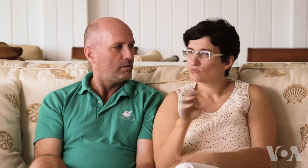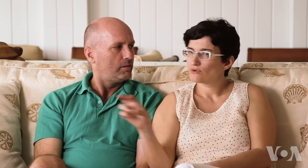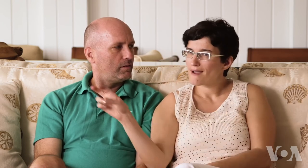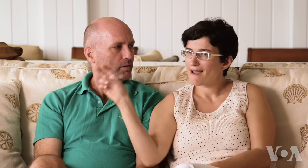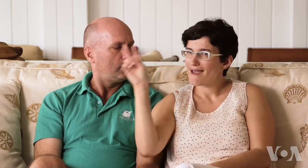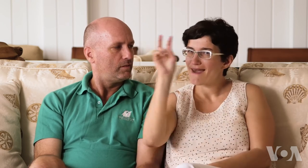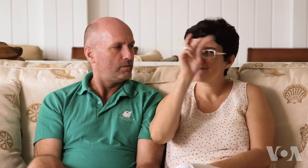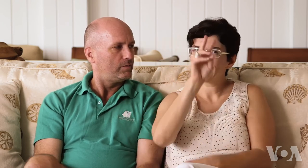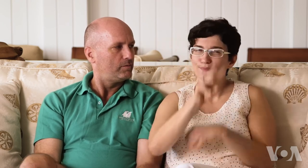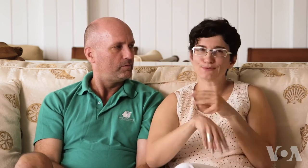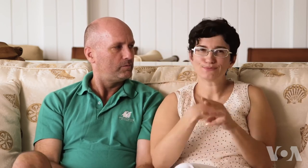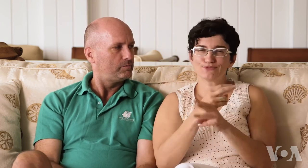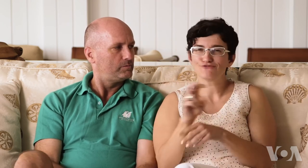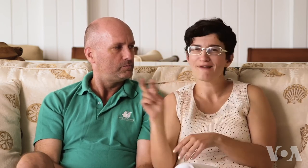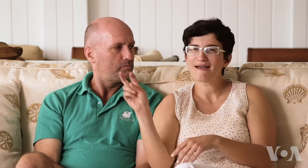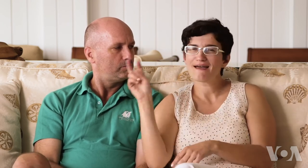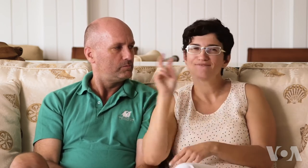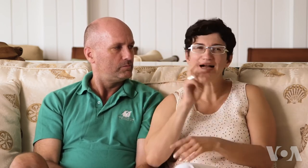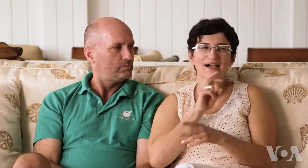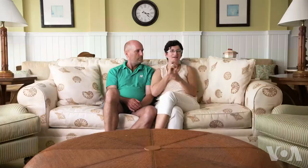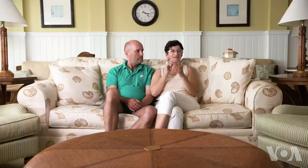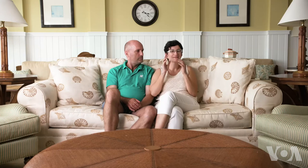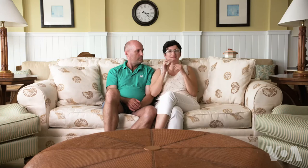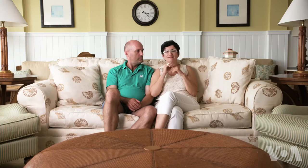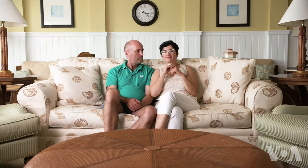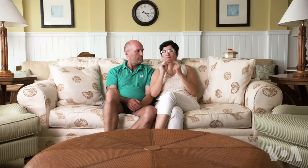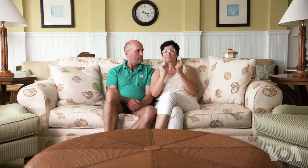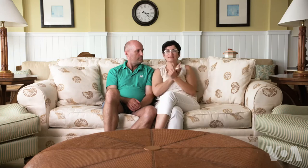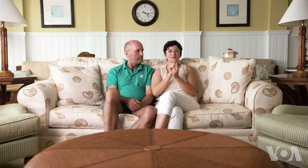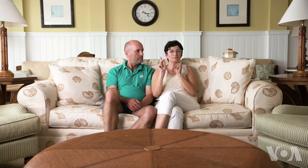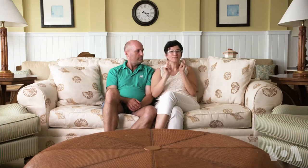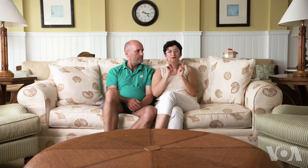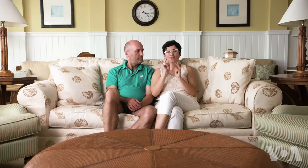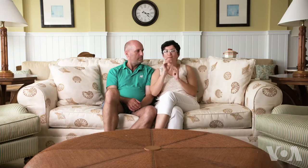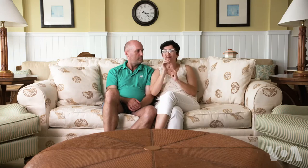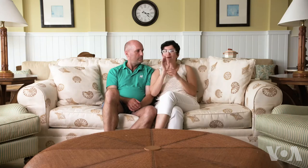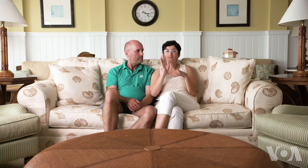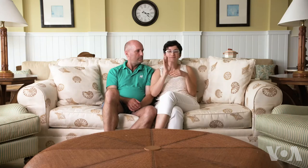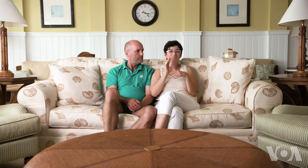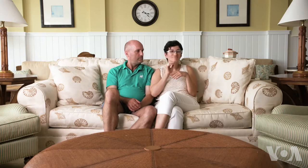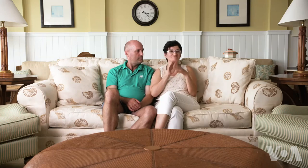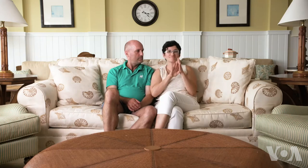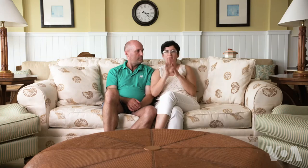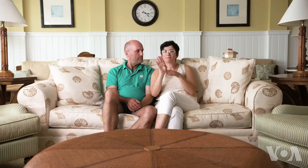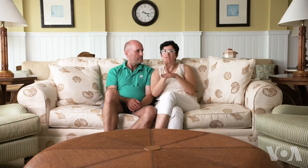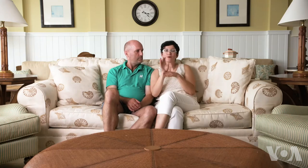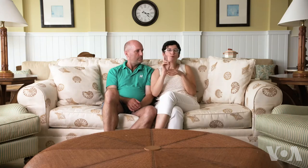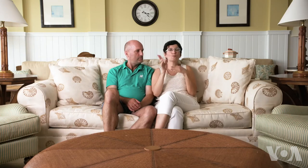I was enjoying traveling the world and meeting people or developing our business, or whatever